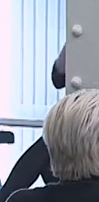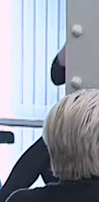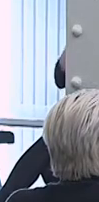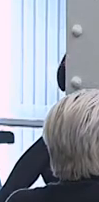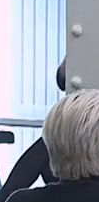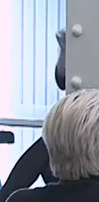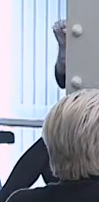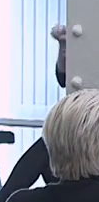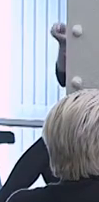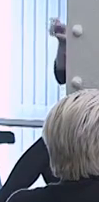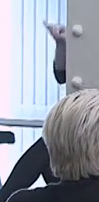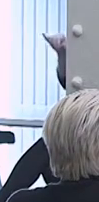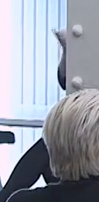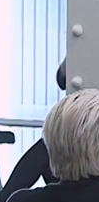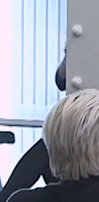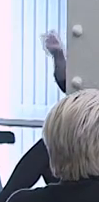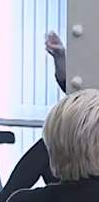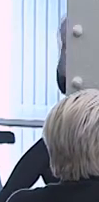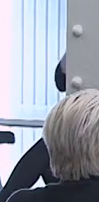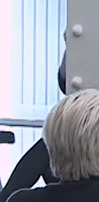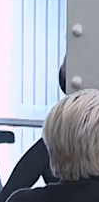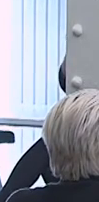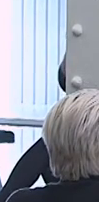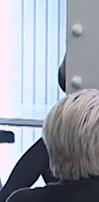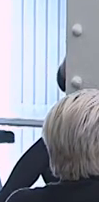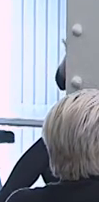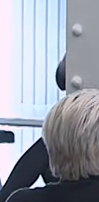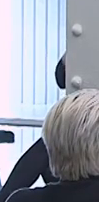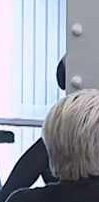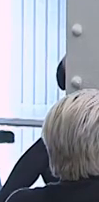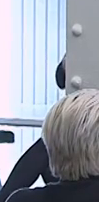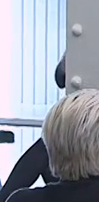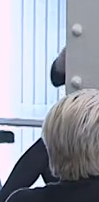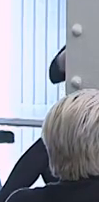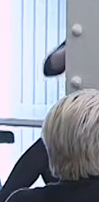eat a food that their body doesn't see as food. They see it as eating something